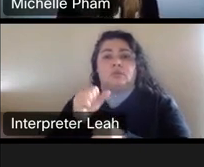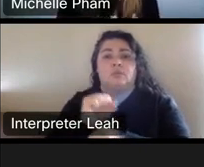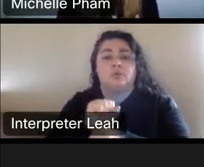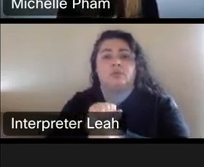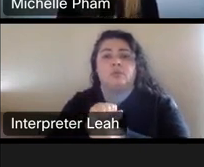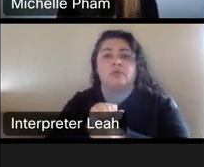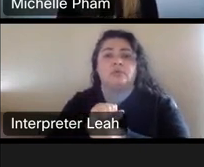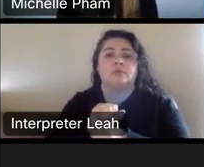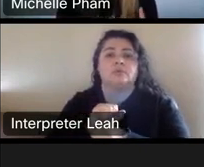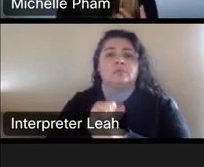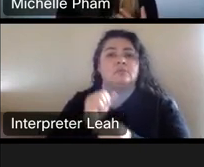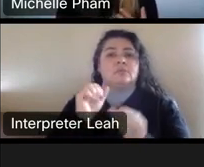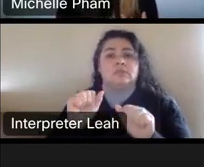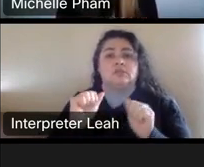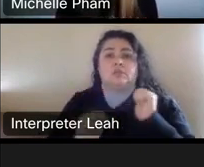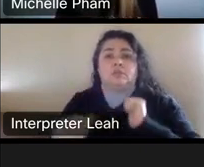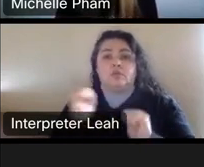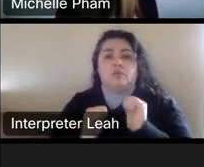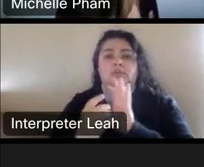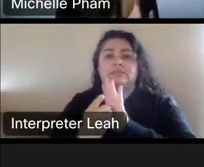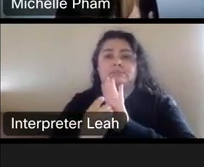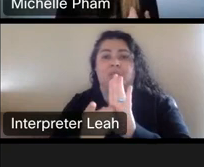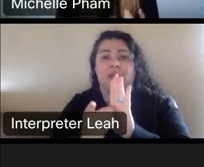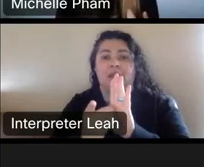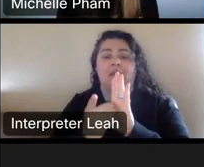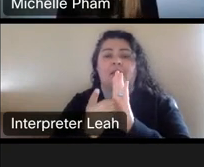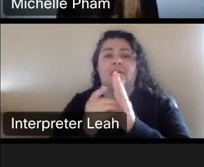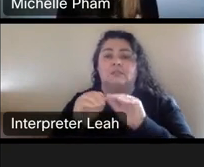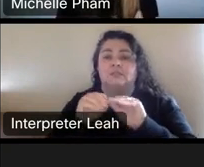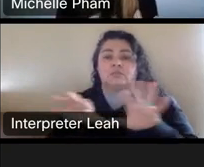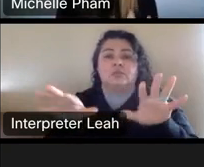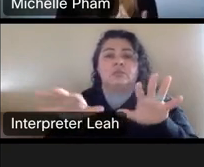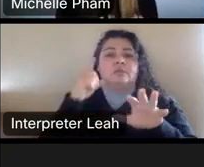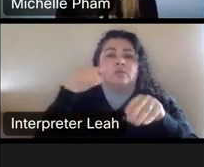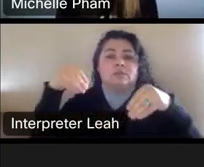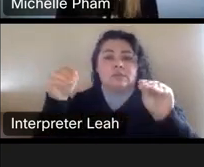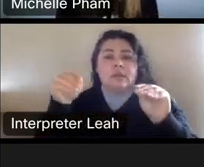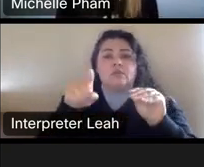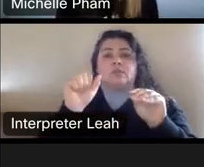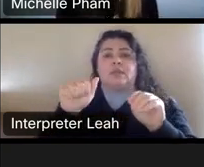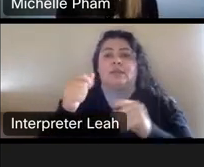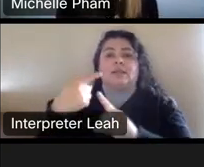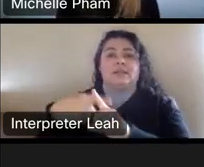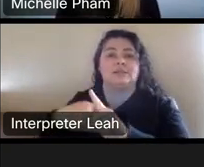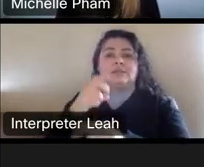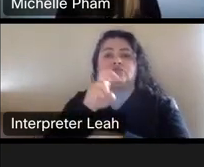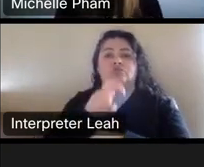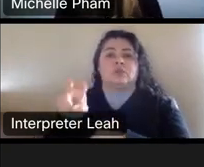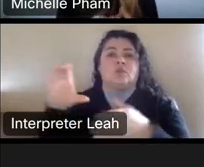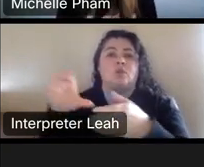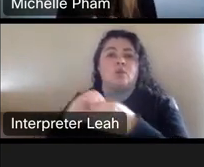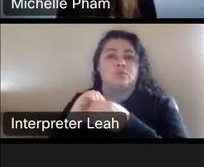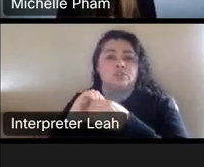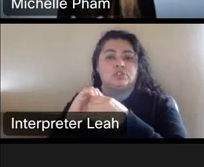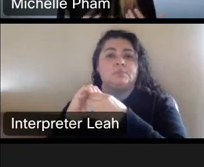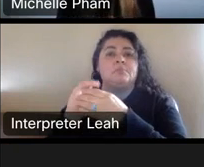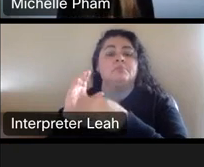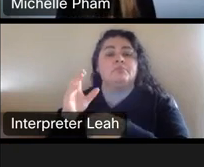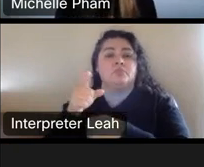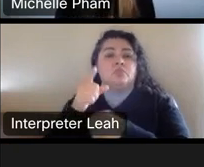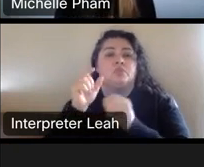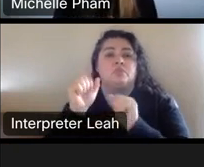Form the work display it distribute it for sale. You lease it transfer ownership of it. You can create derivative works from it.